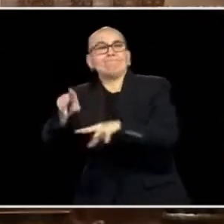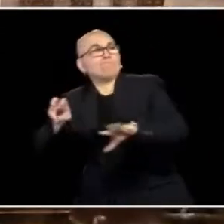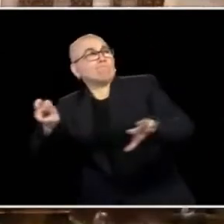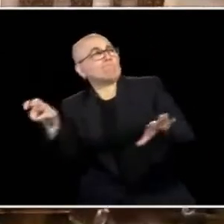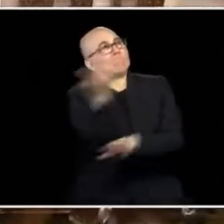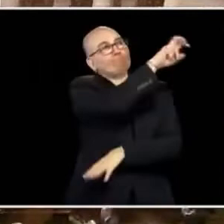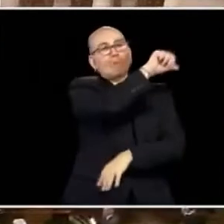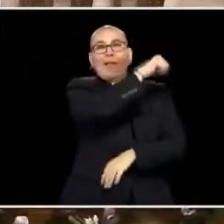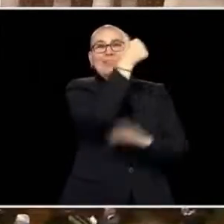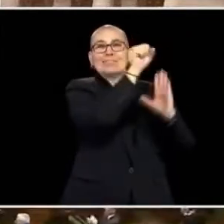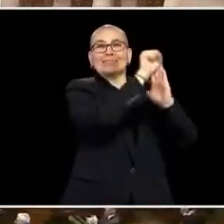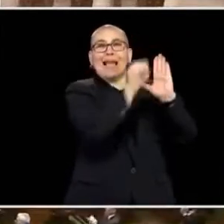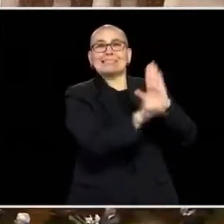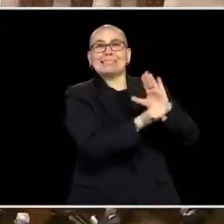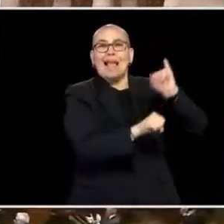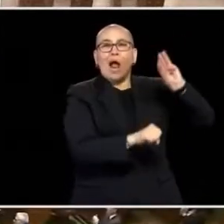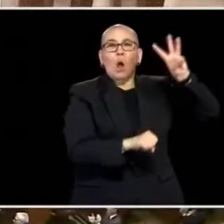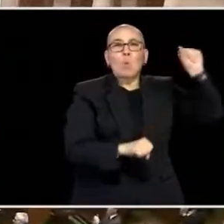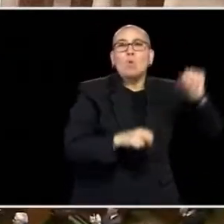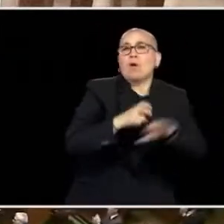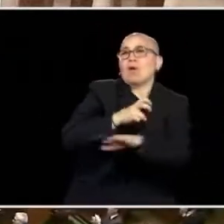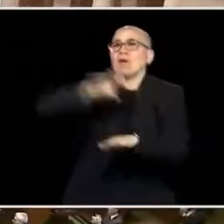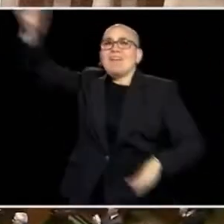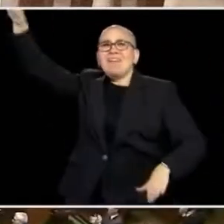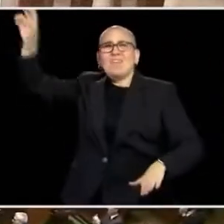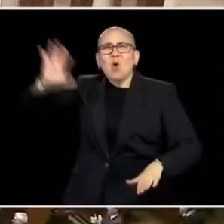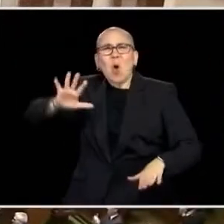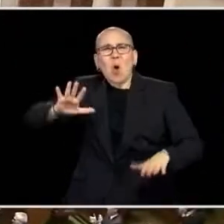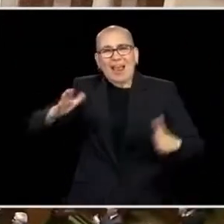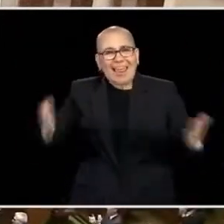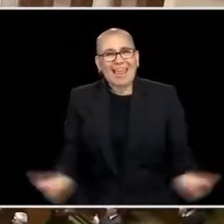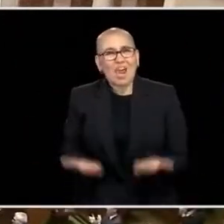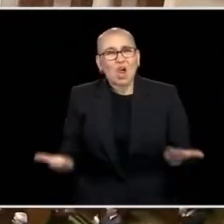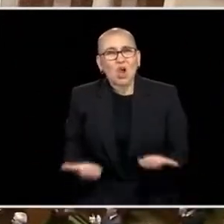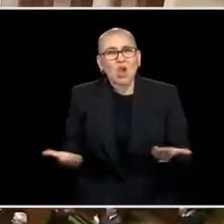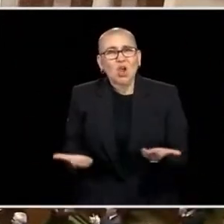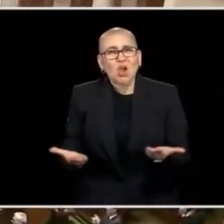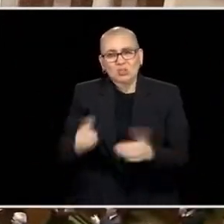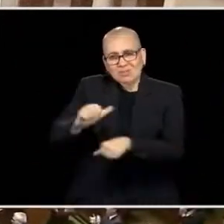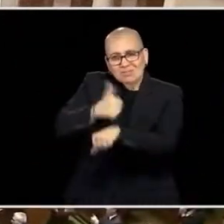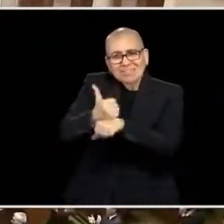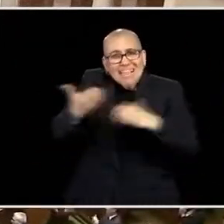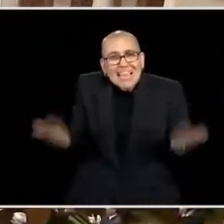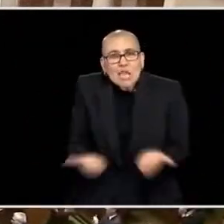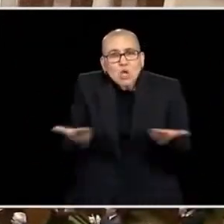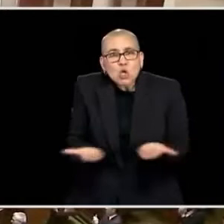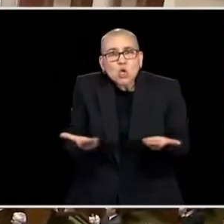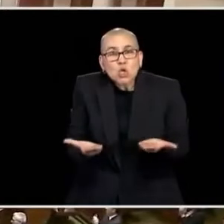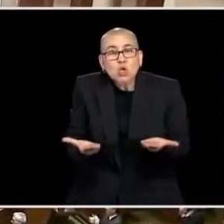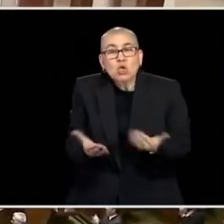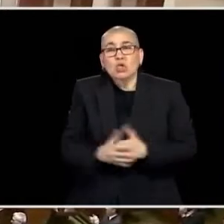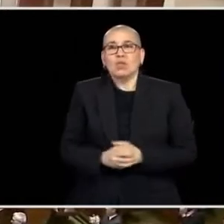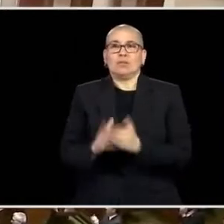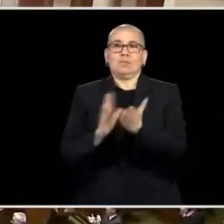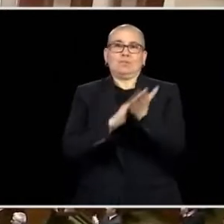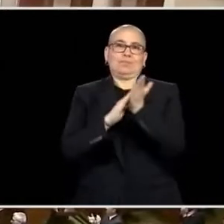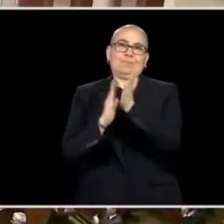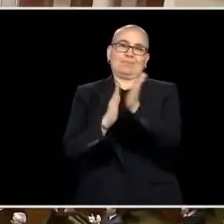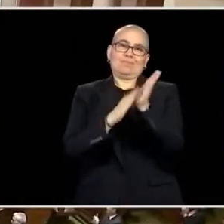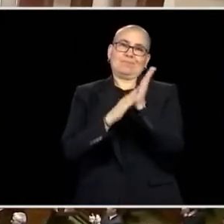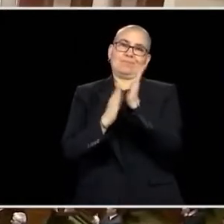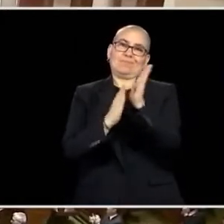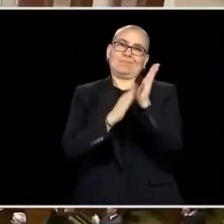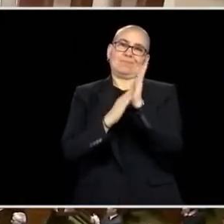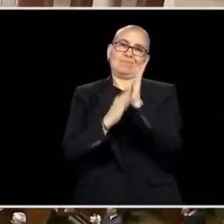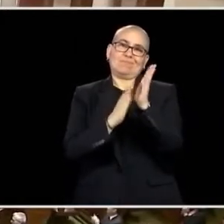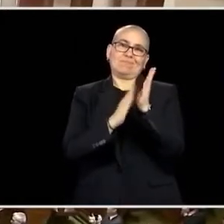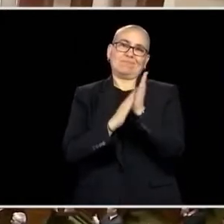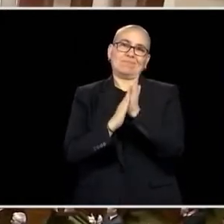INFRASTRUCTURE DEAL.